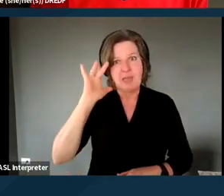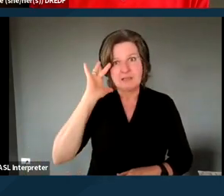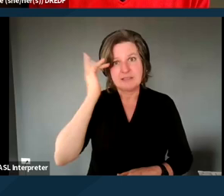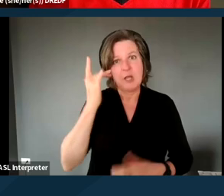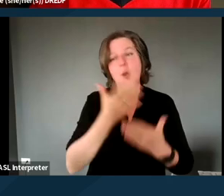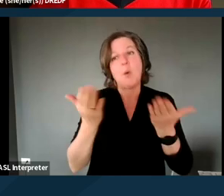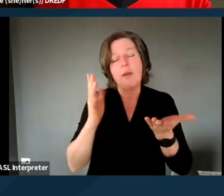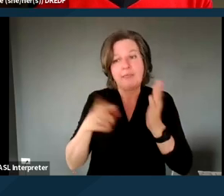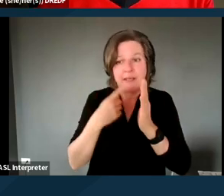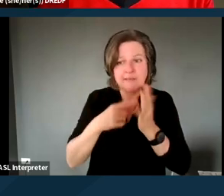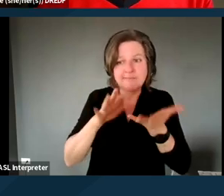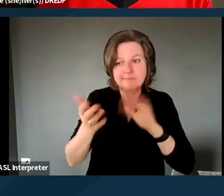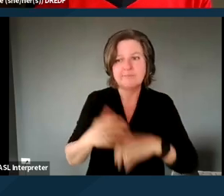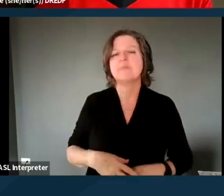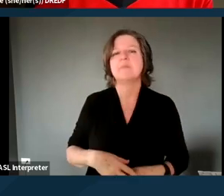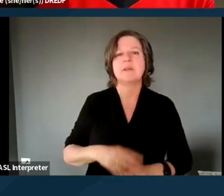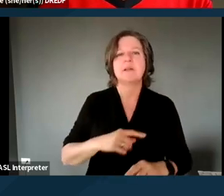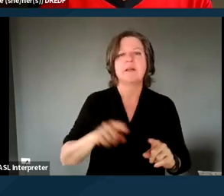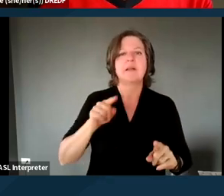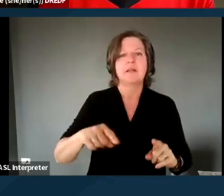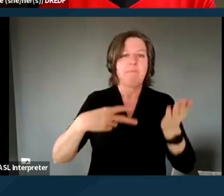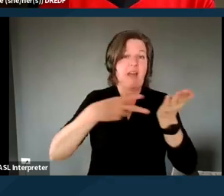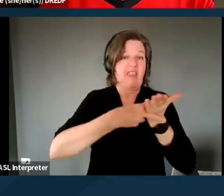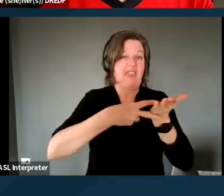But, so that cheat sheet is useful,